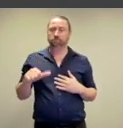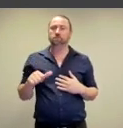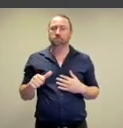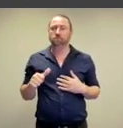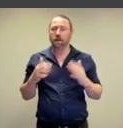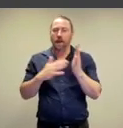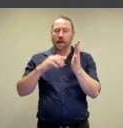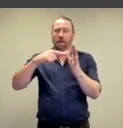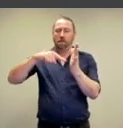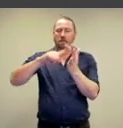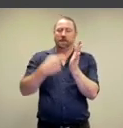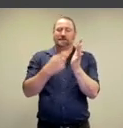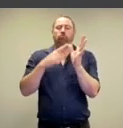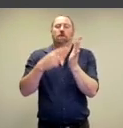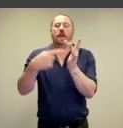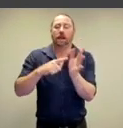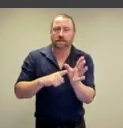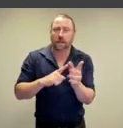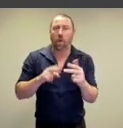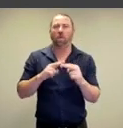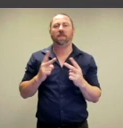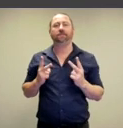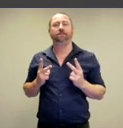help us